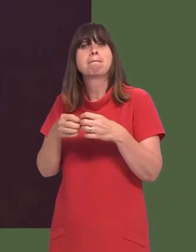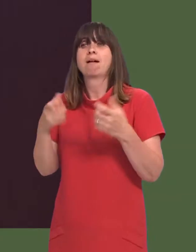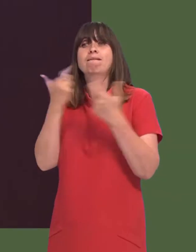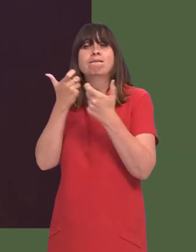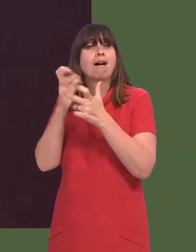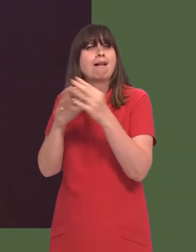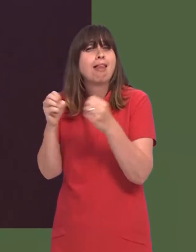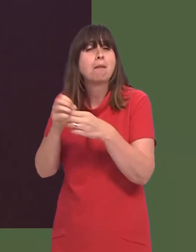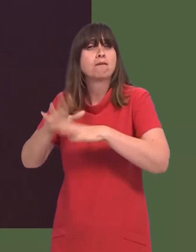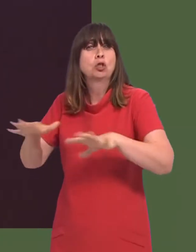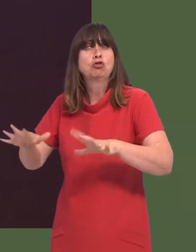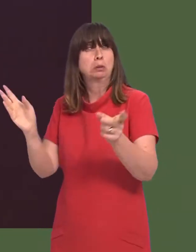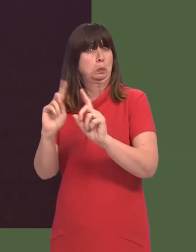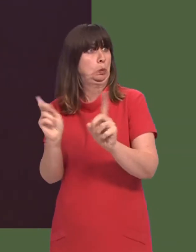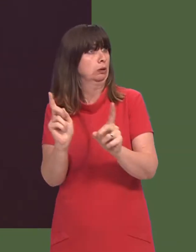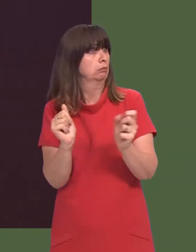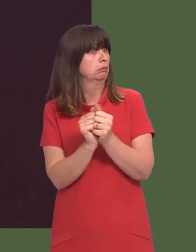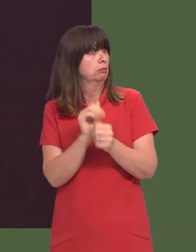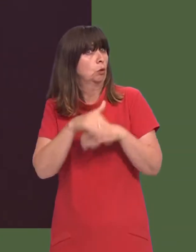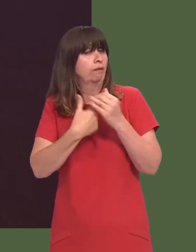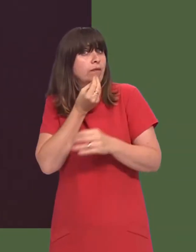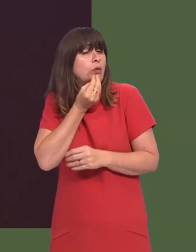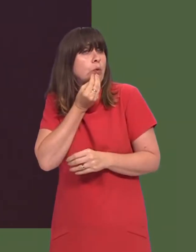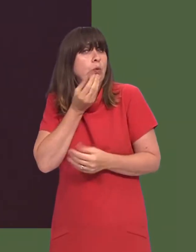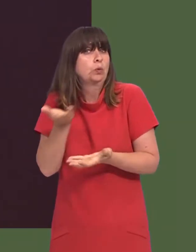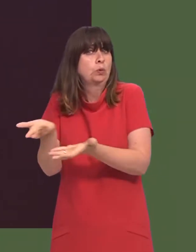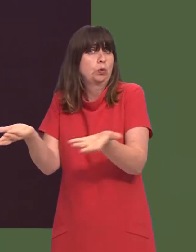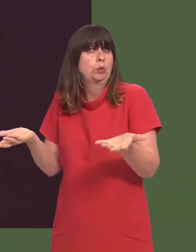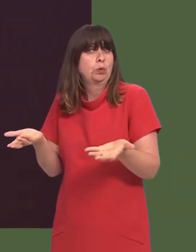so Iíd like to ask: how are preparations going ahead of the school holidays, which